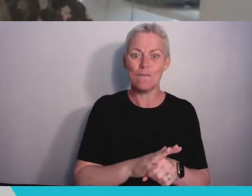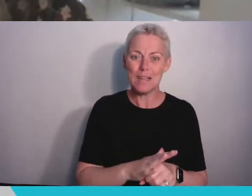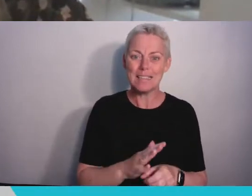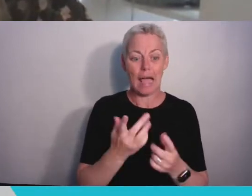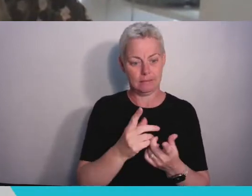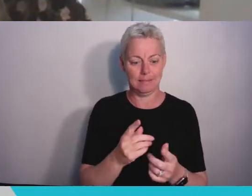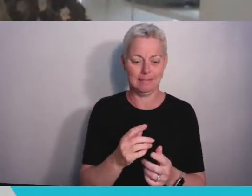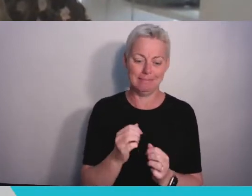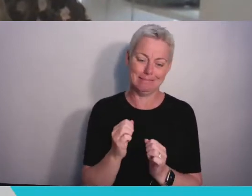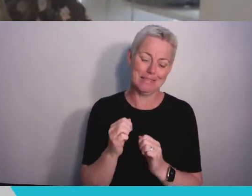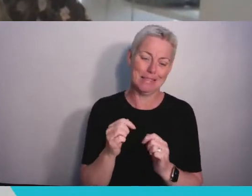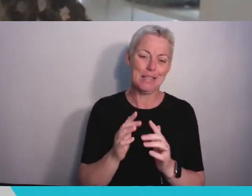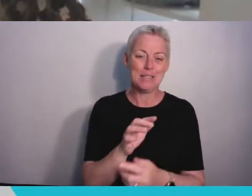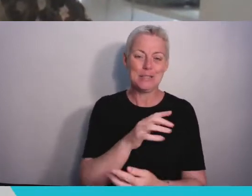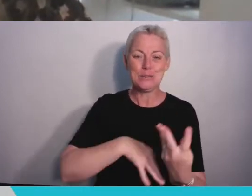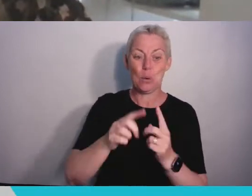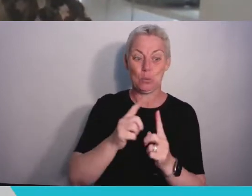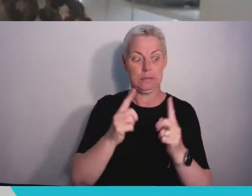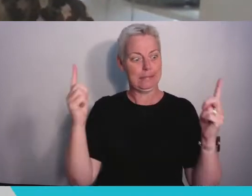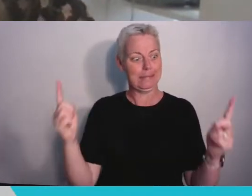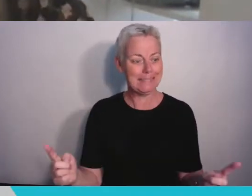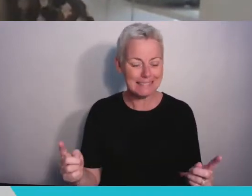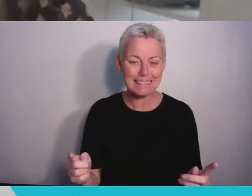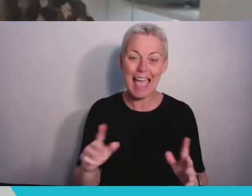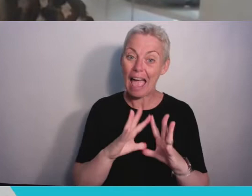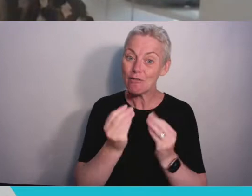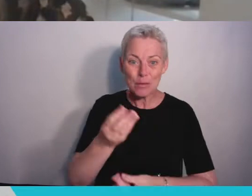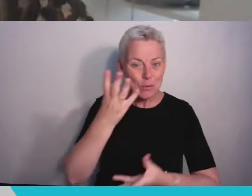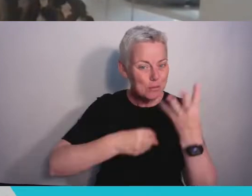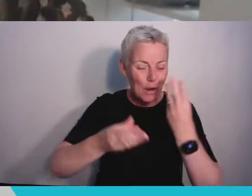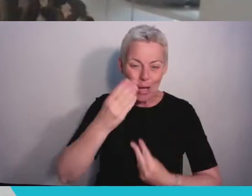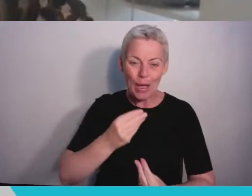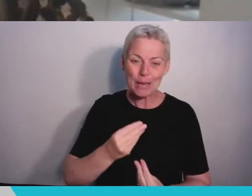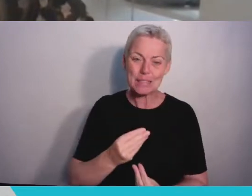generally your time in an amazing city will have given you the skills that you need to